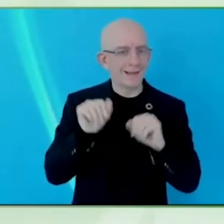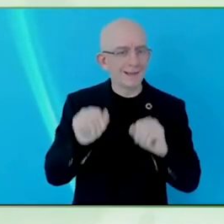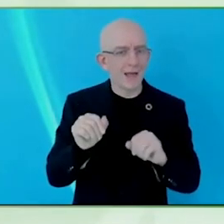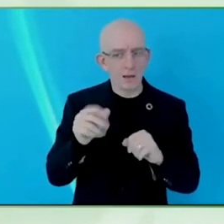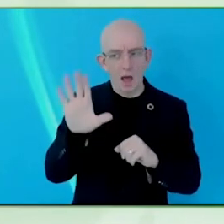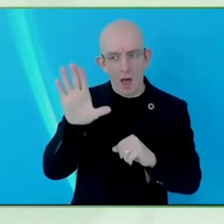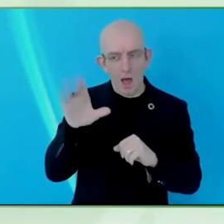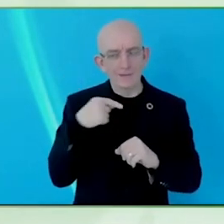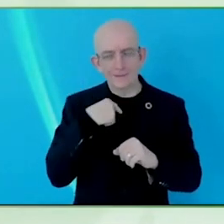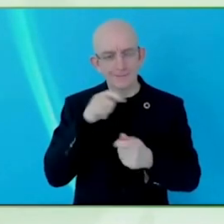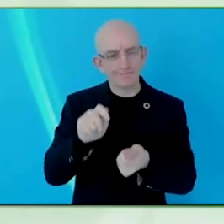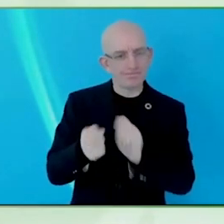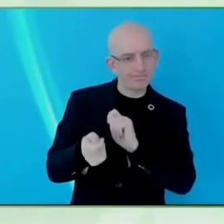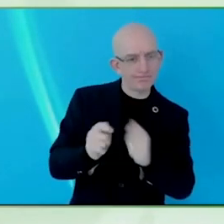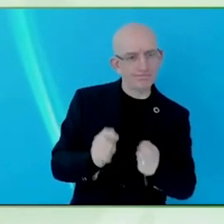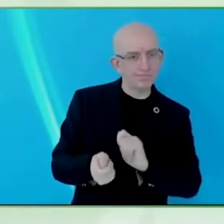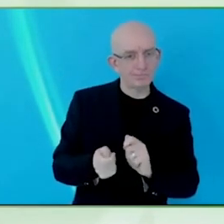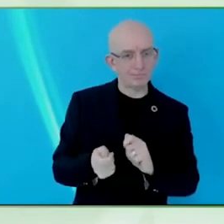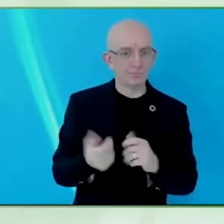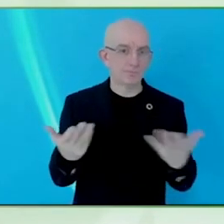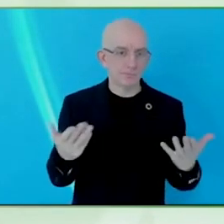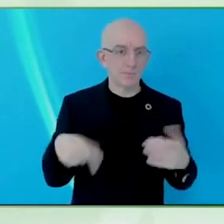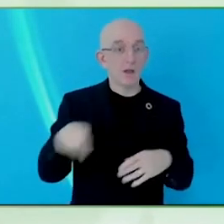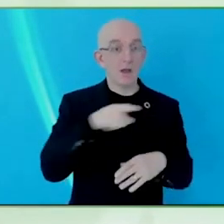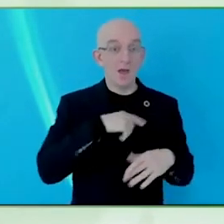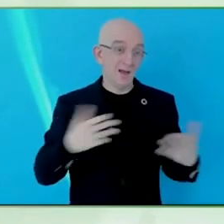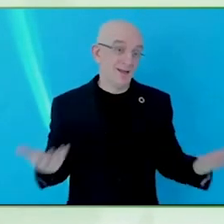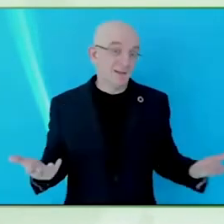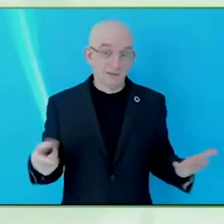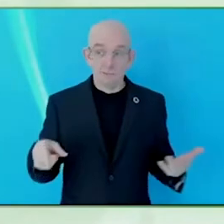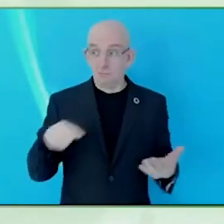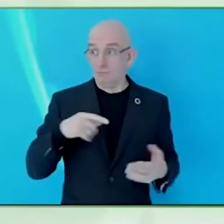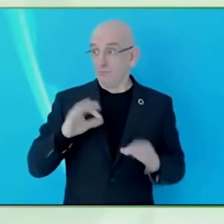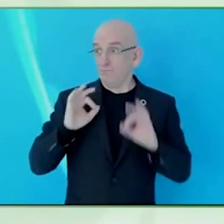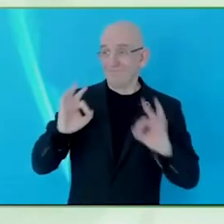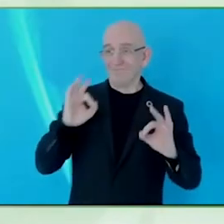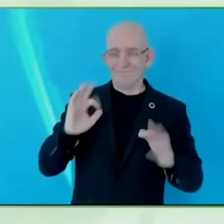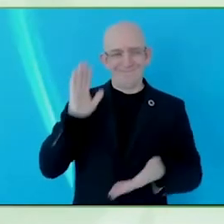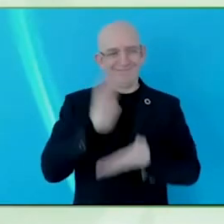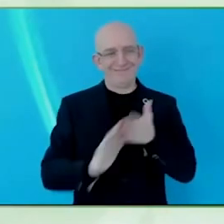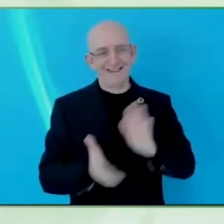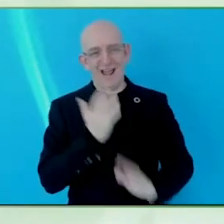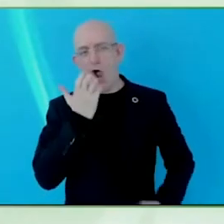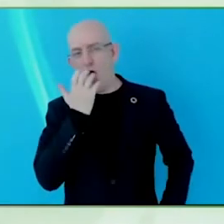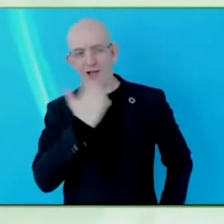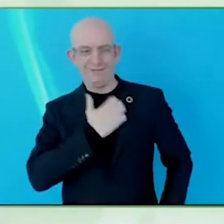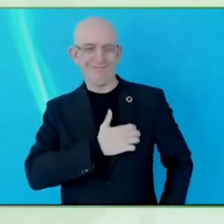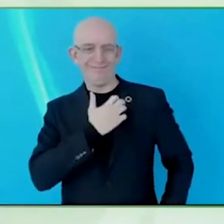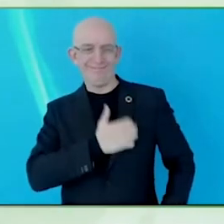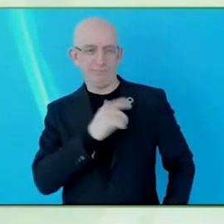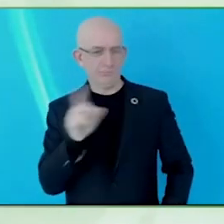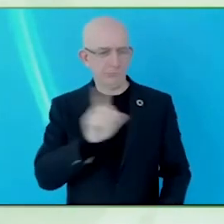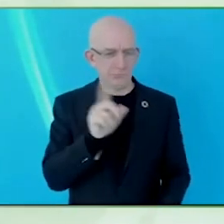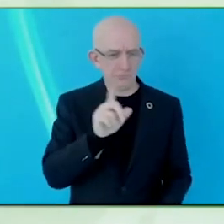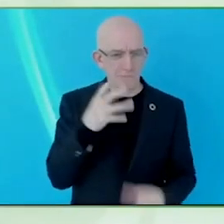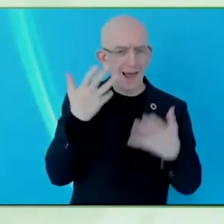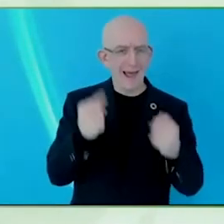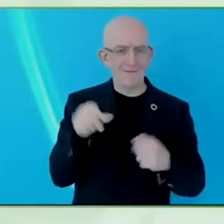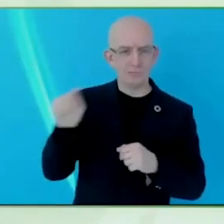sharing to the community how people might engage in helping people navigate through especially in the first place but also listening and